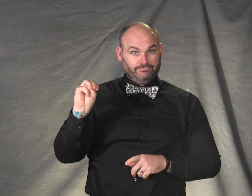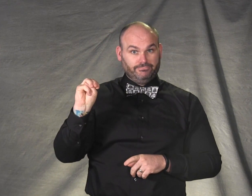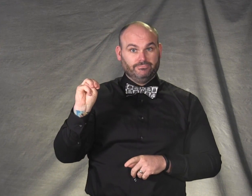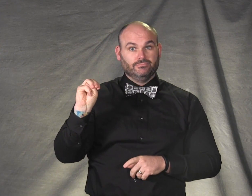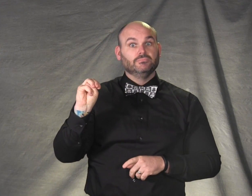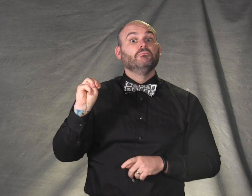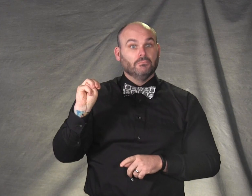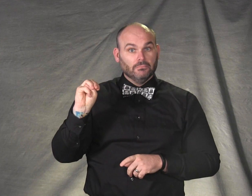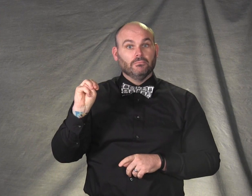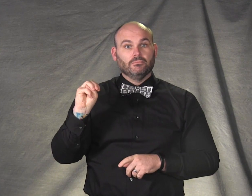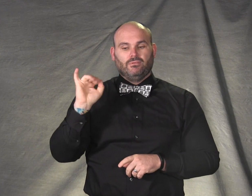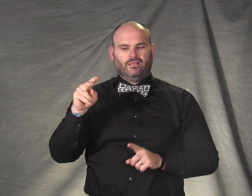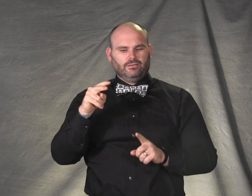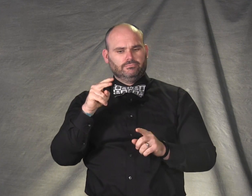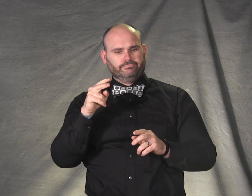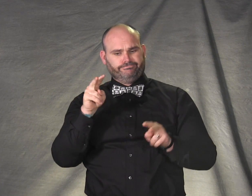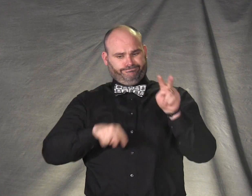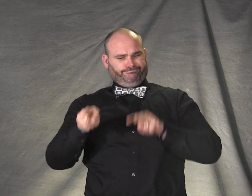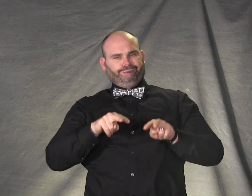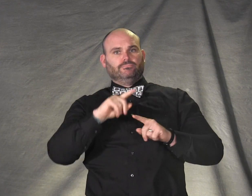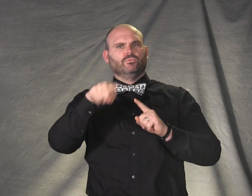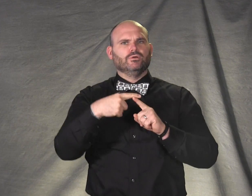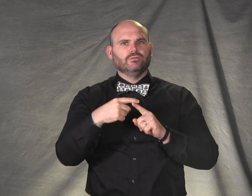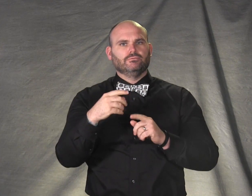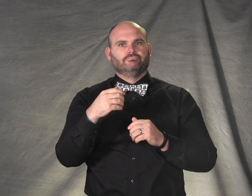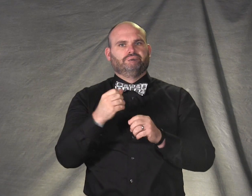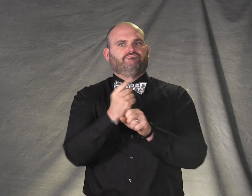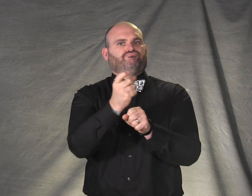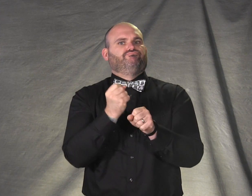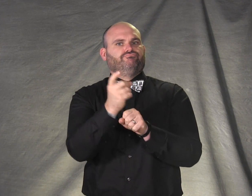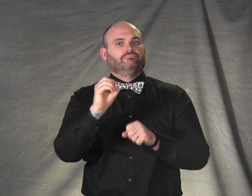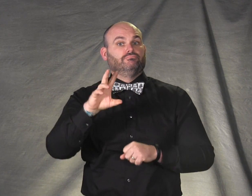Observed each October,